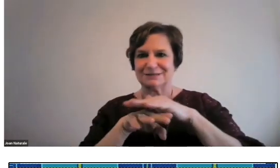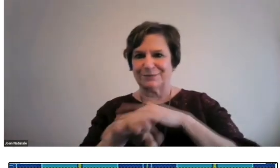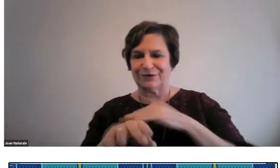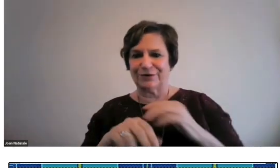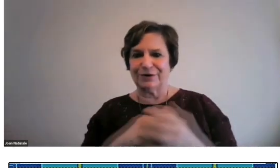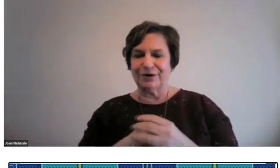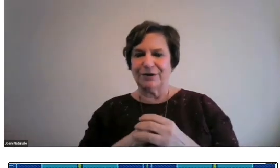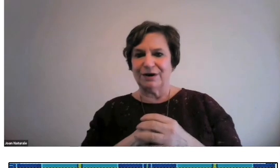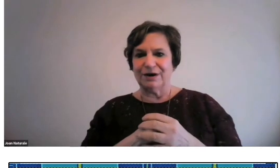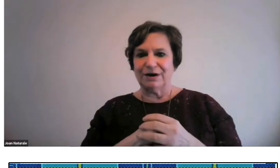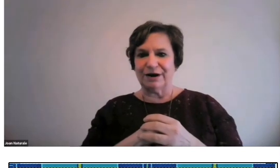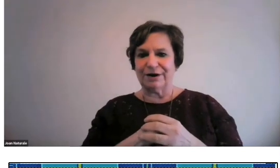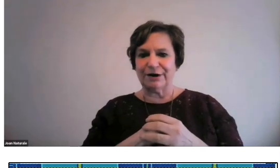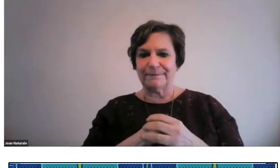because they were truly accessible.